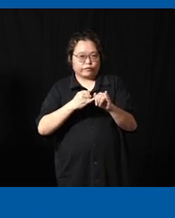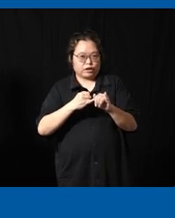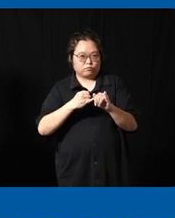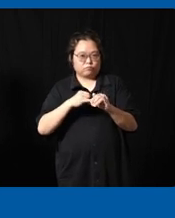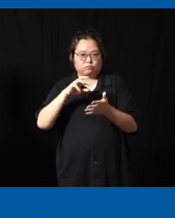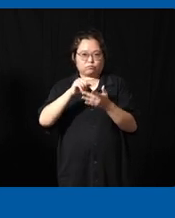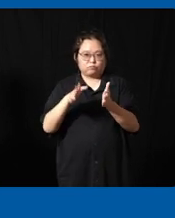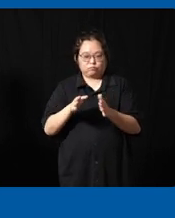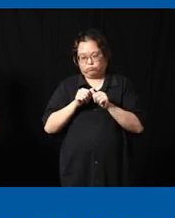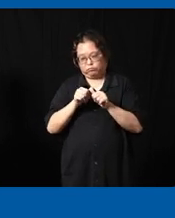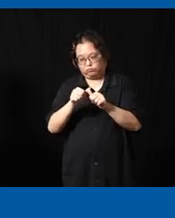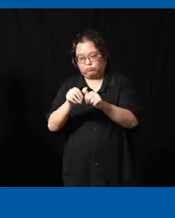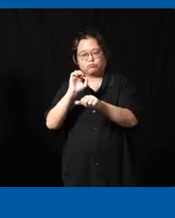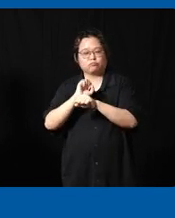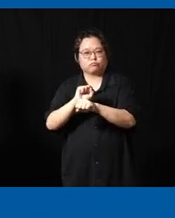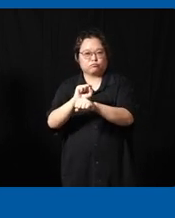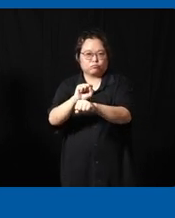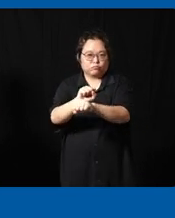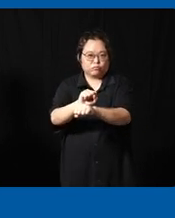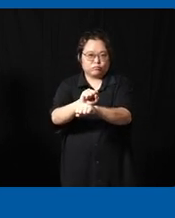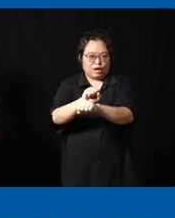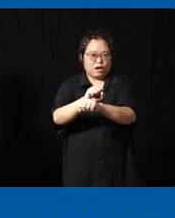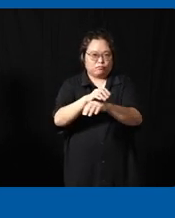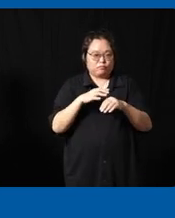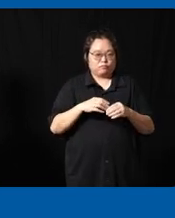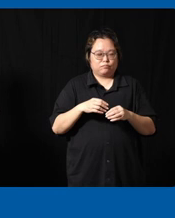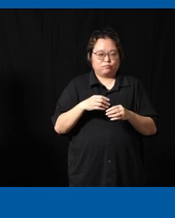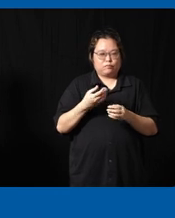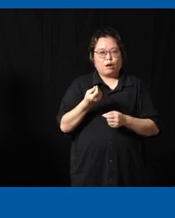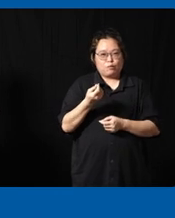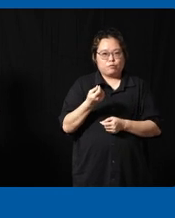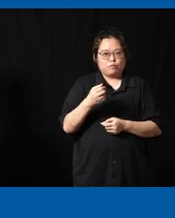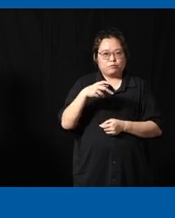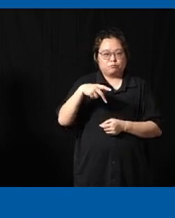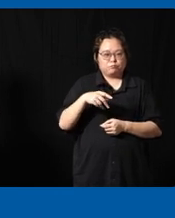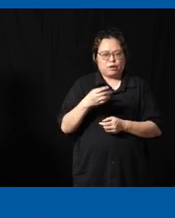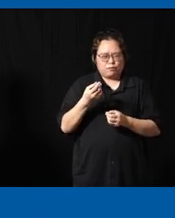we Supply I mean we provide them with pocket money to do so and we also give them more funding to do